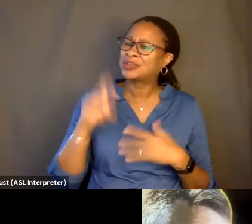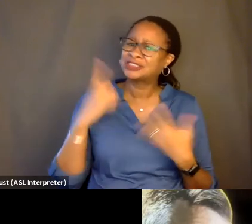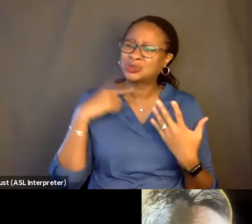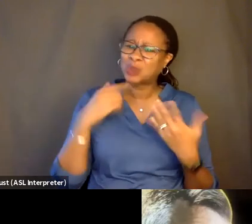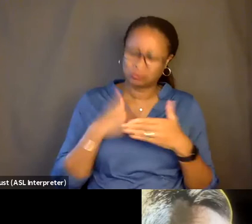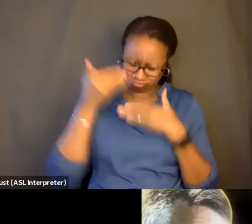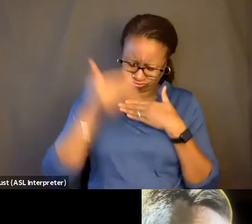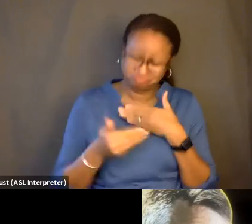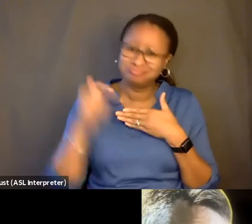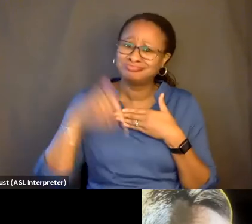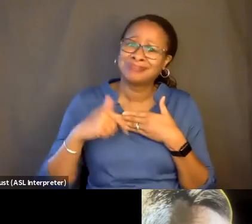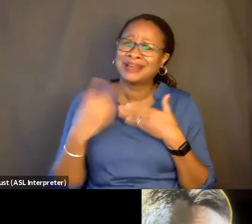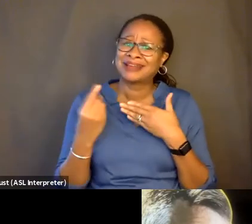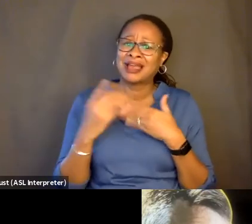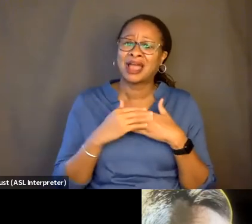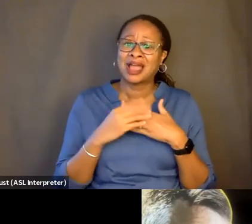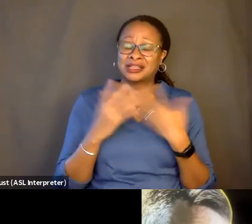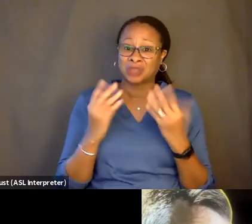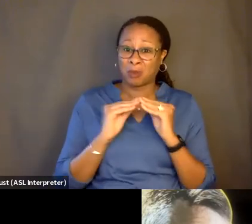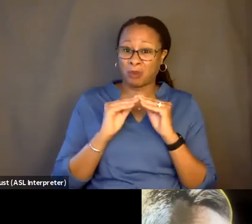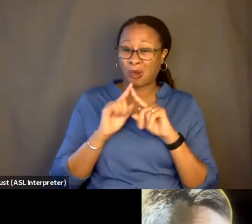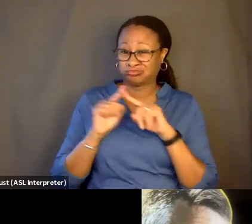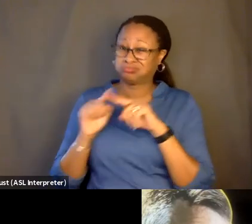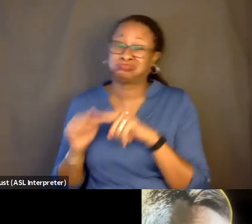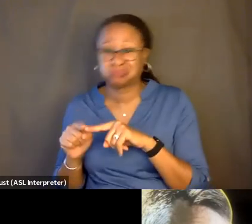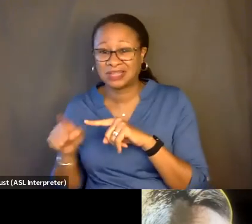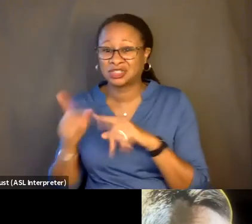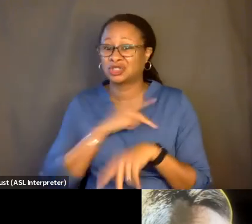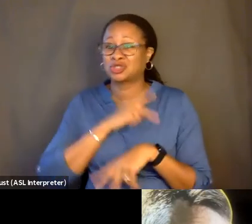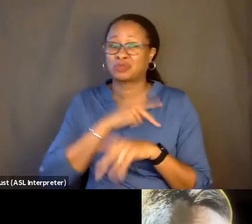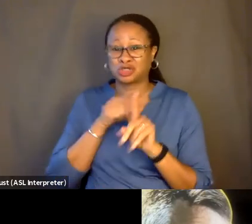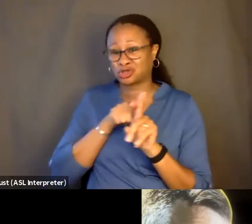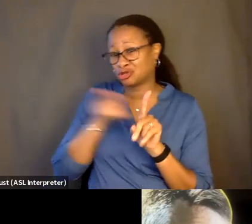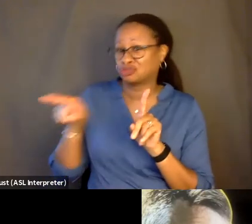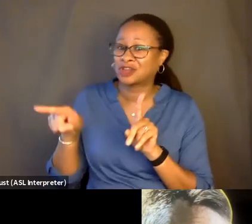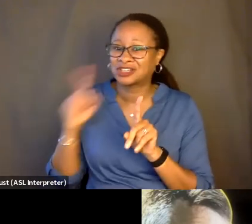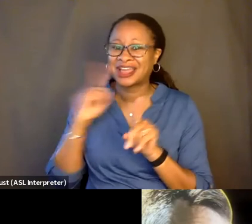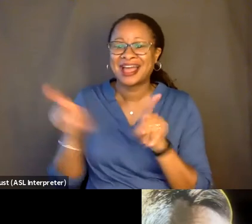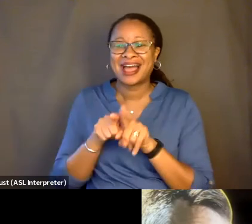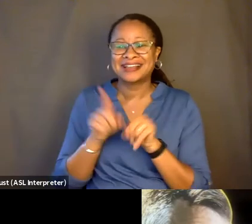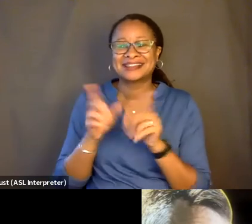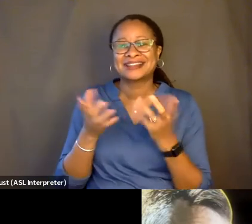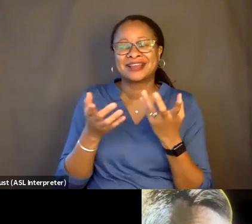are you sort of leaning further into this personal trajectory as a filmmaker? Where do you-- where do you see yourself going from here?